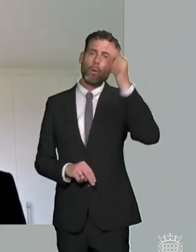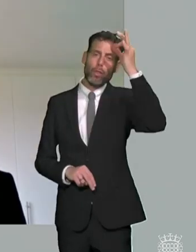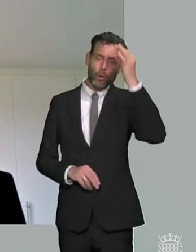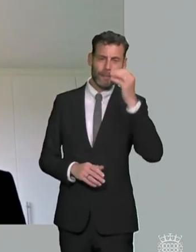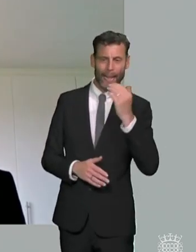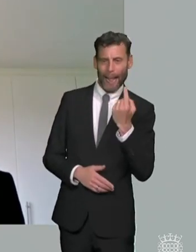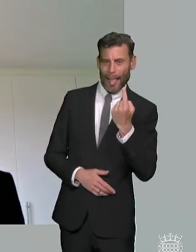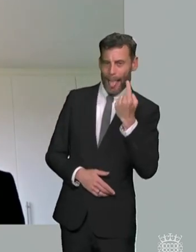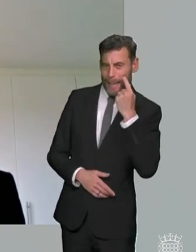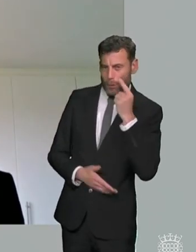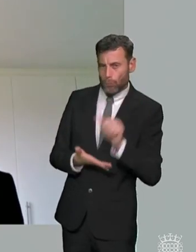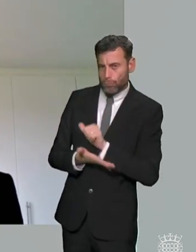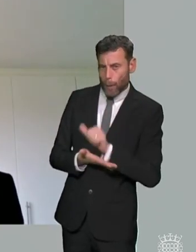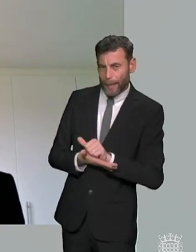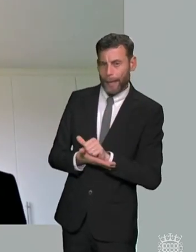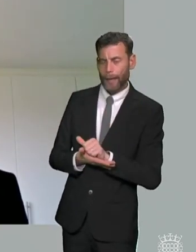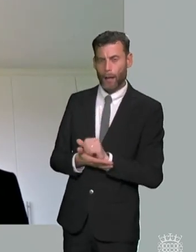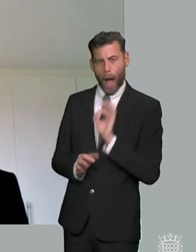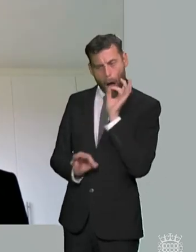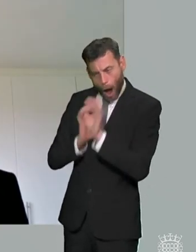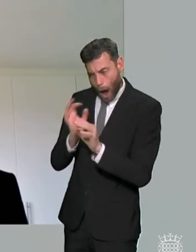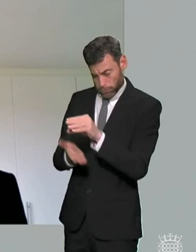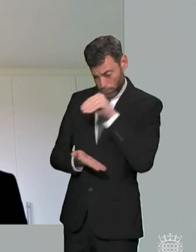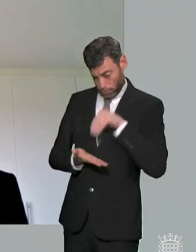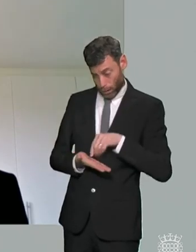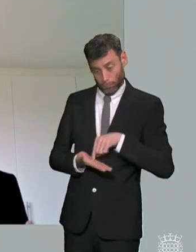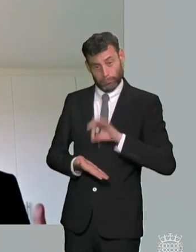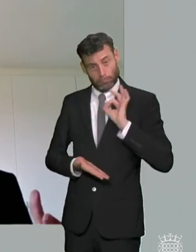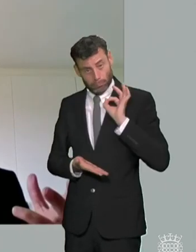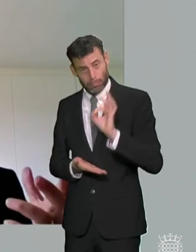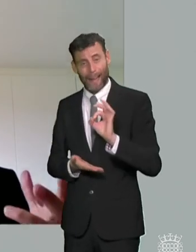to them it hasn't gathered the right evidence and we see particular problems with uh local